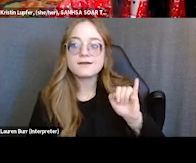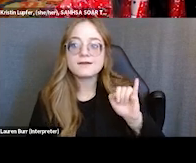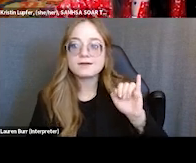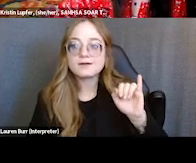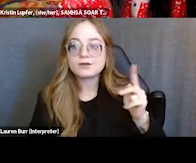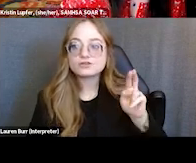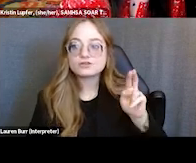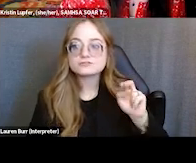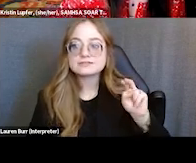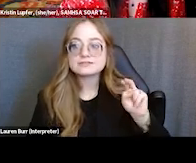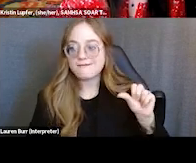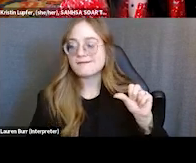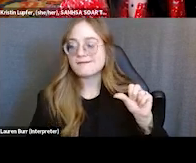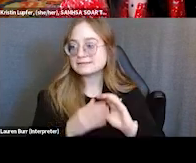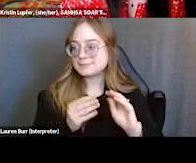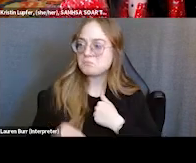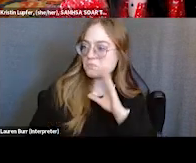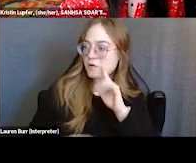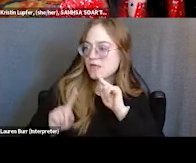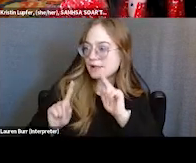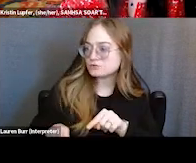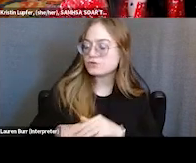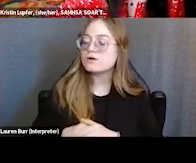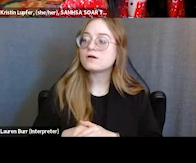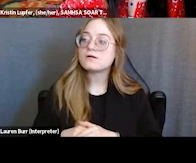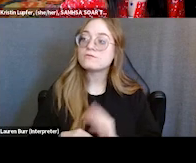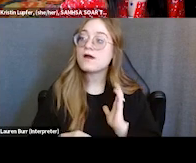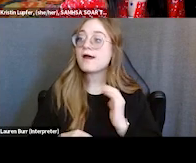So from our side of the story, I guess,